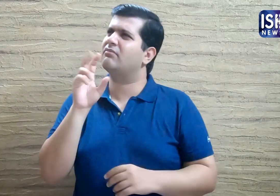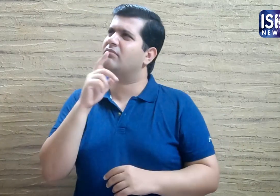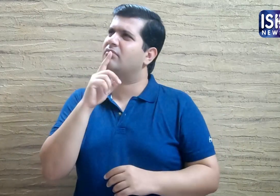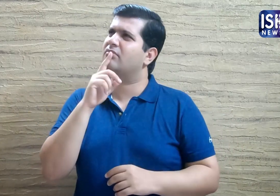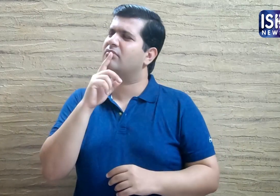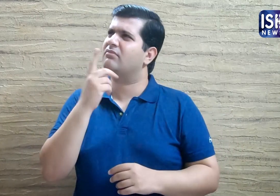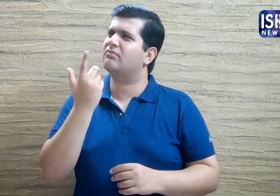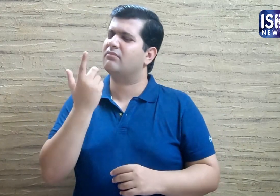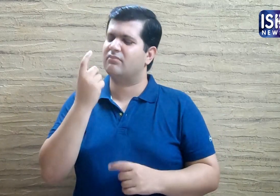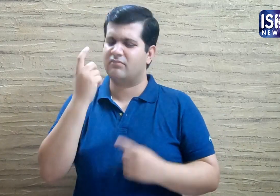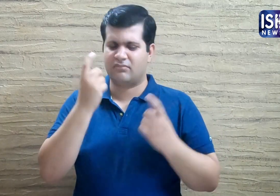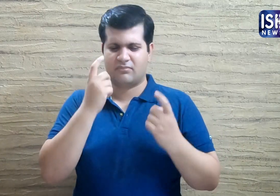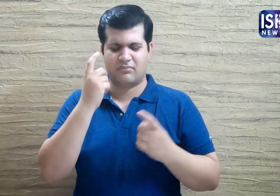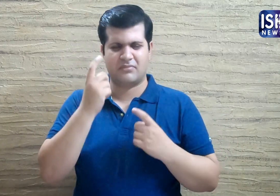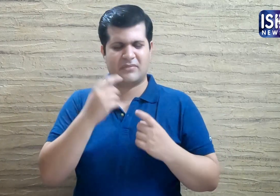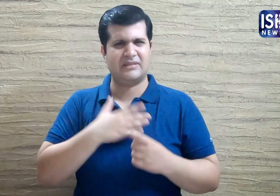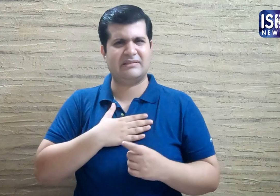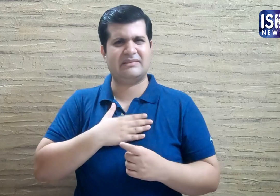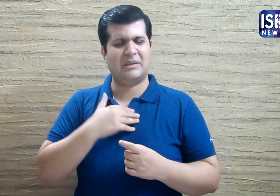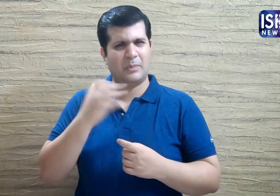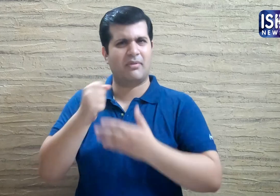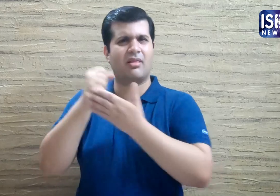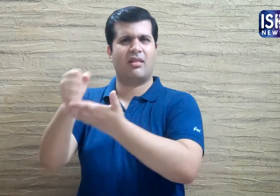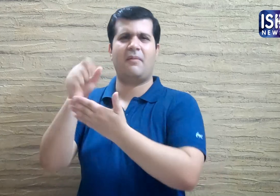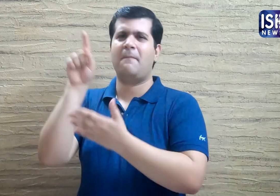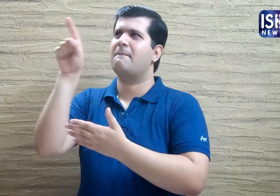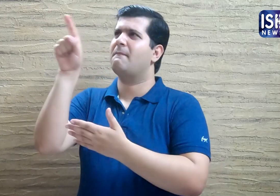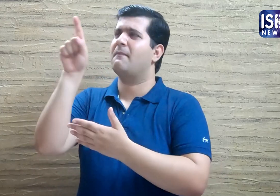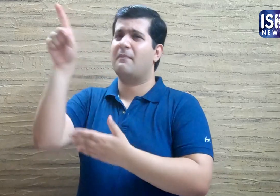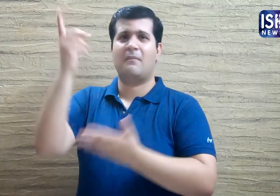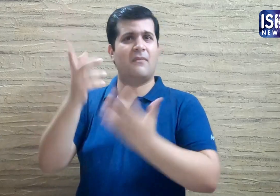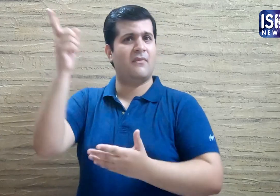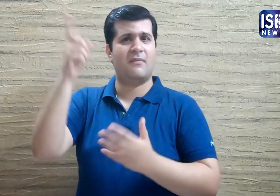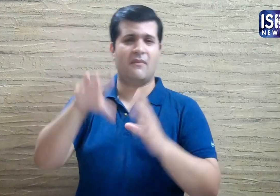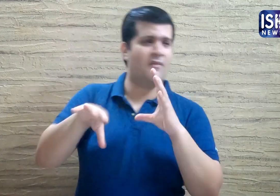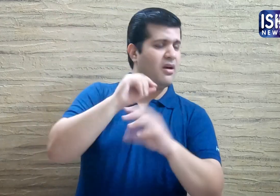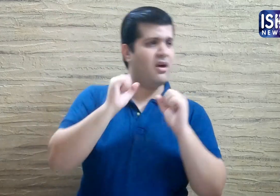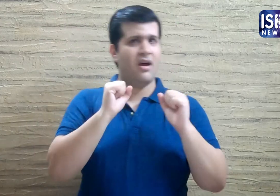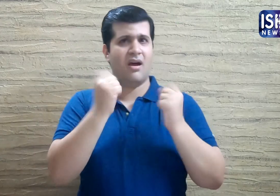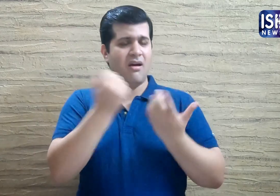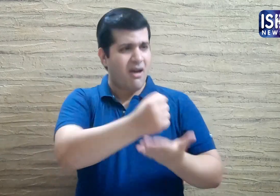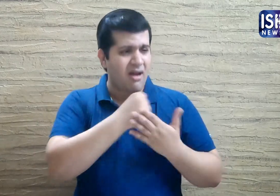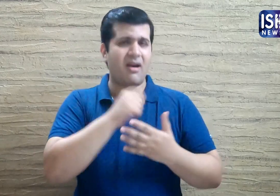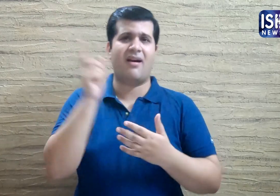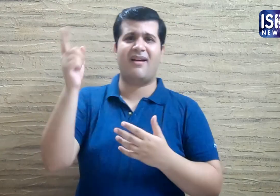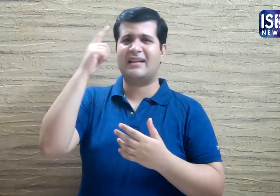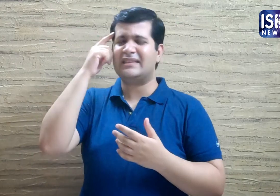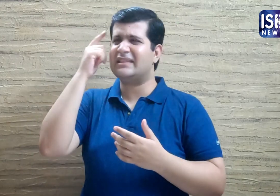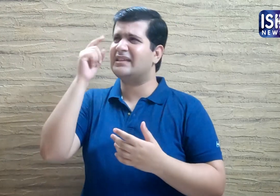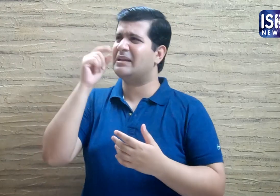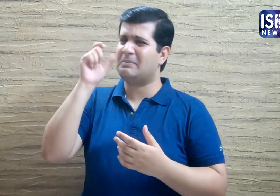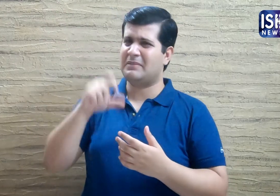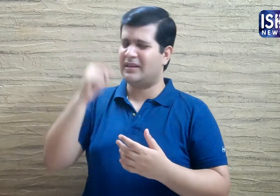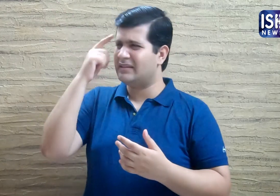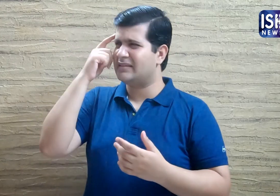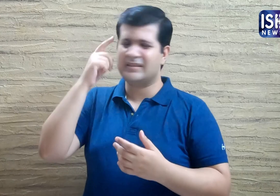The man kept wondering how he could help the butterfly as it was struggling a lot.